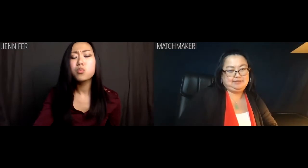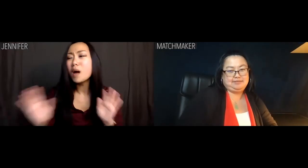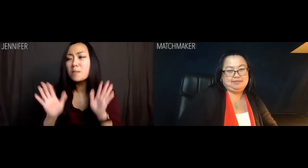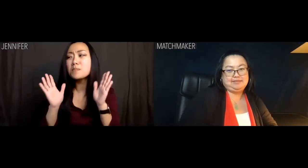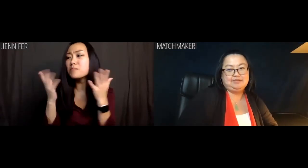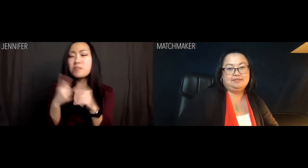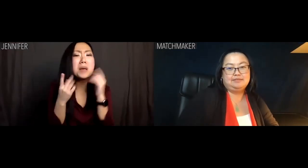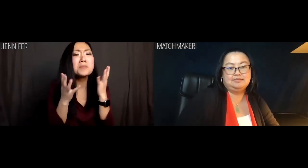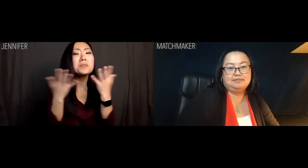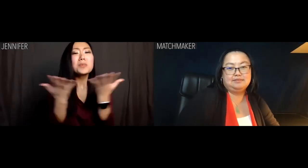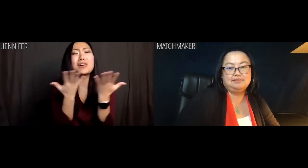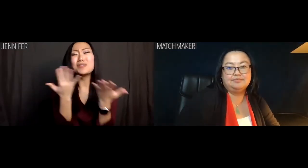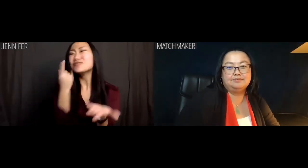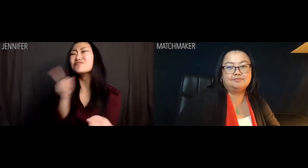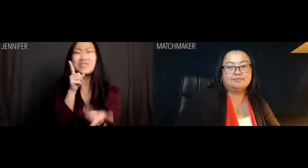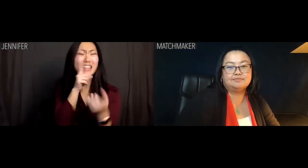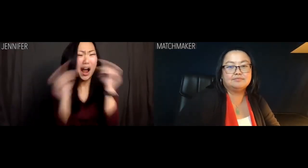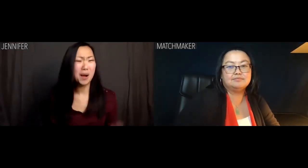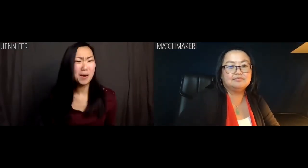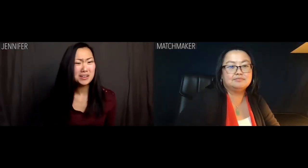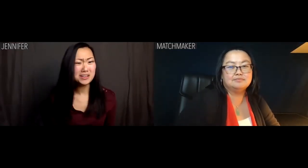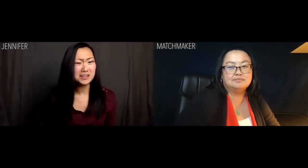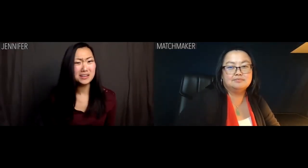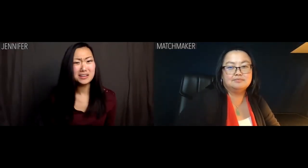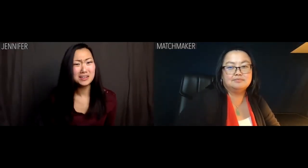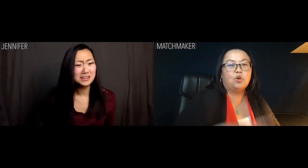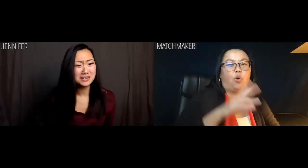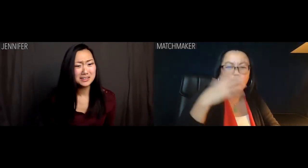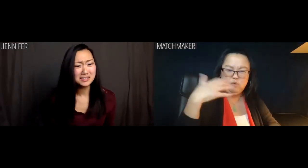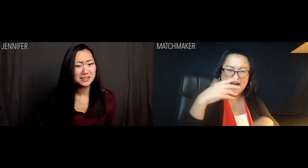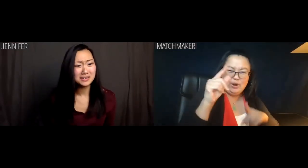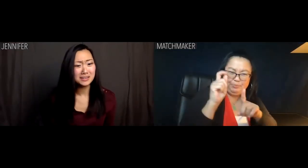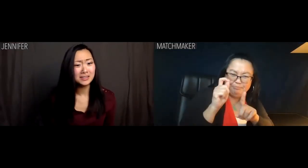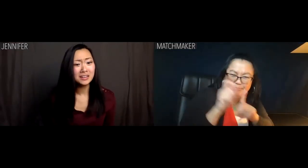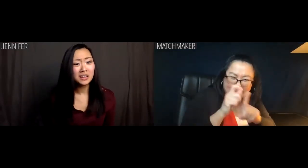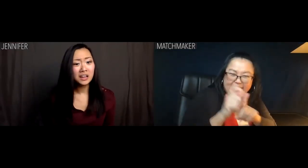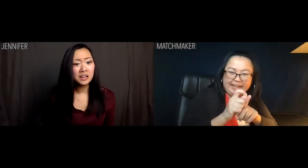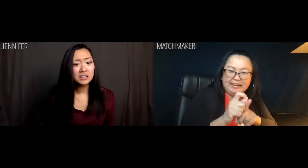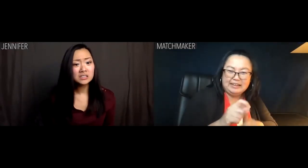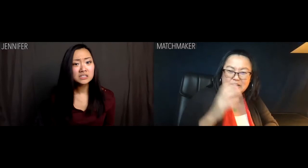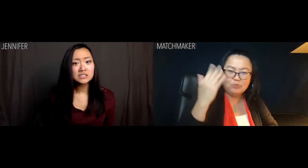Jennifer: But but but what if he's a real uggo? Matchmaker: Why are you being so picky?